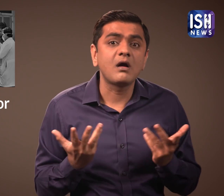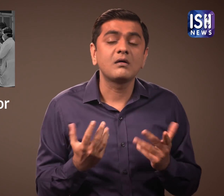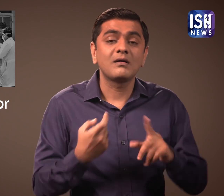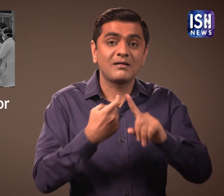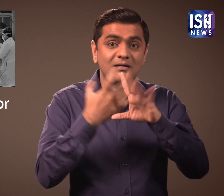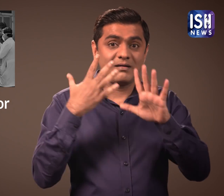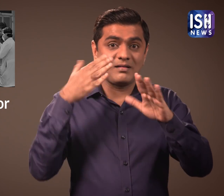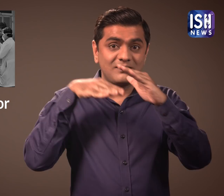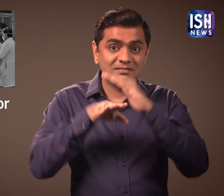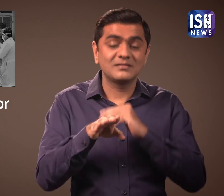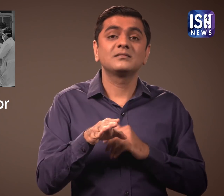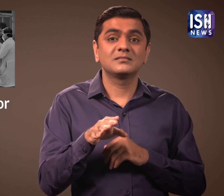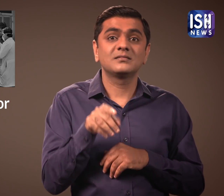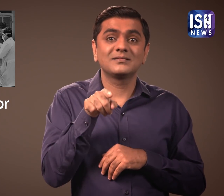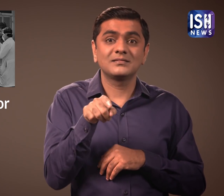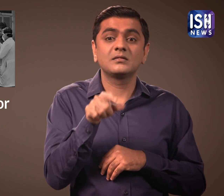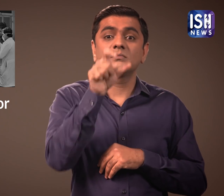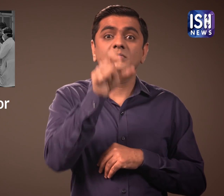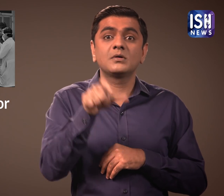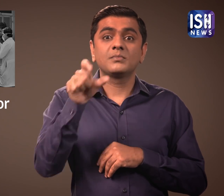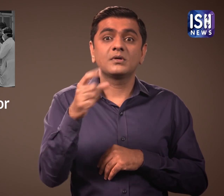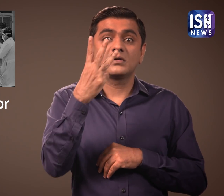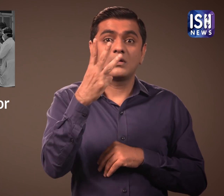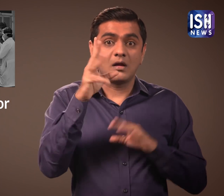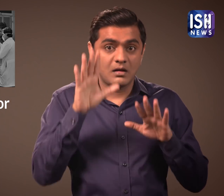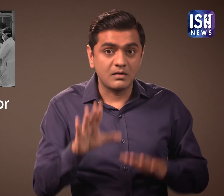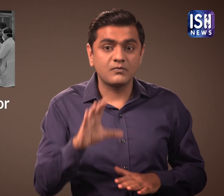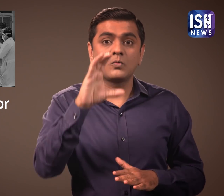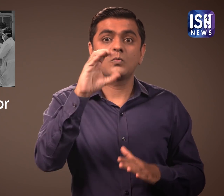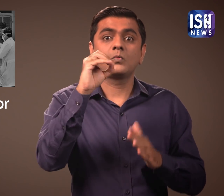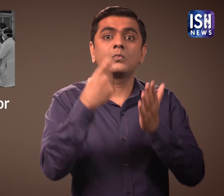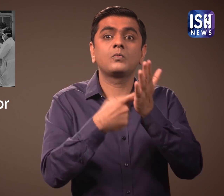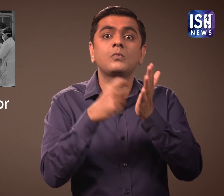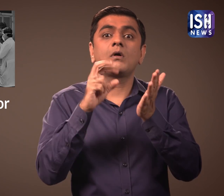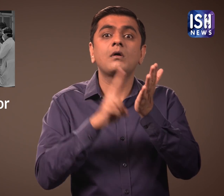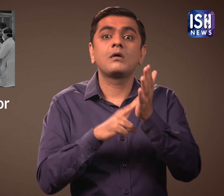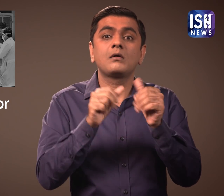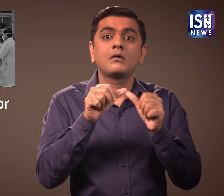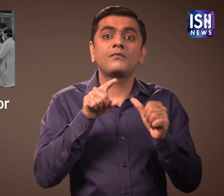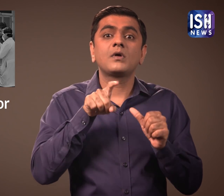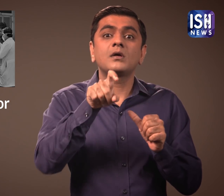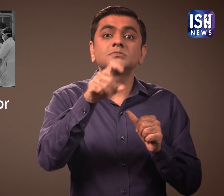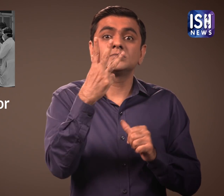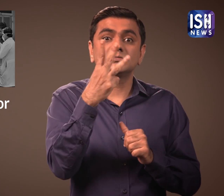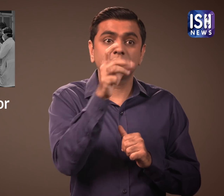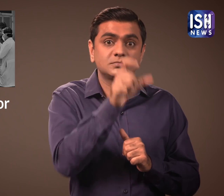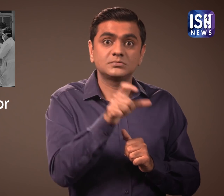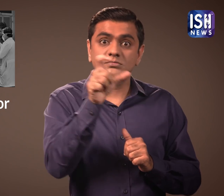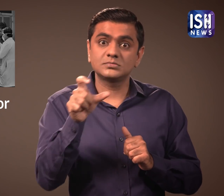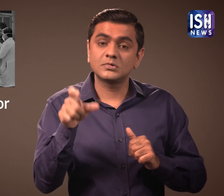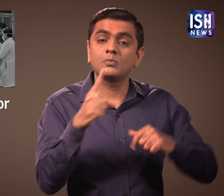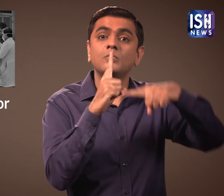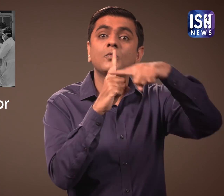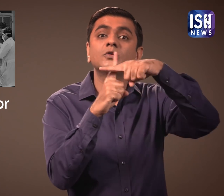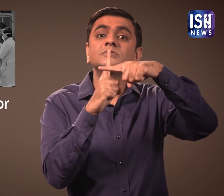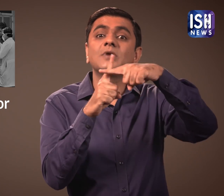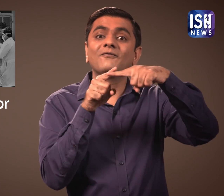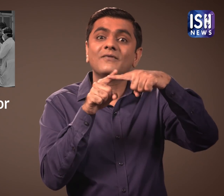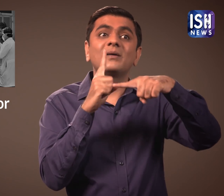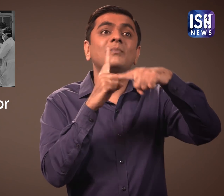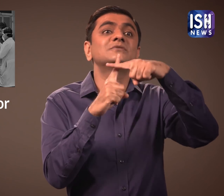Three people have tested positive for the Coronavirus in Kerala.